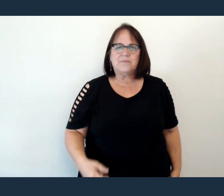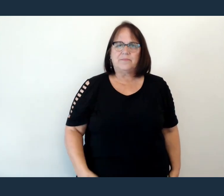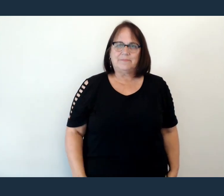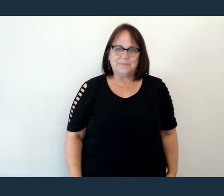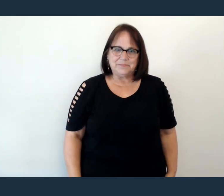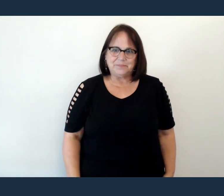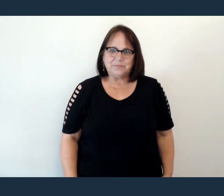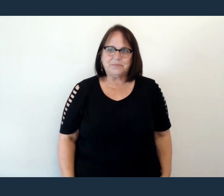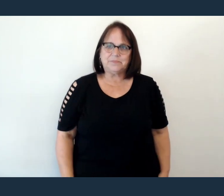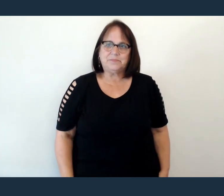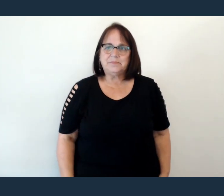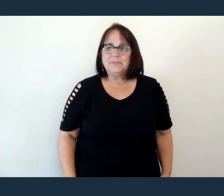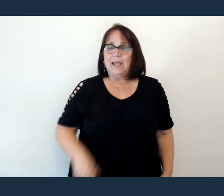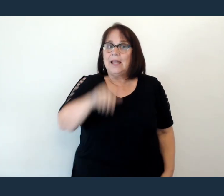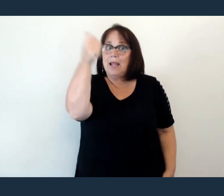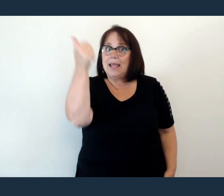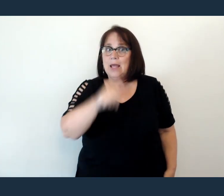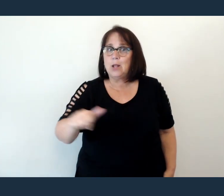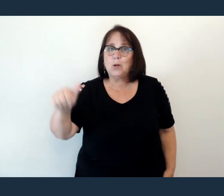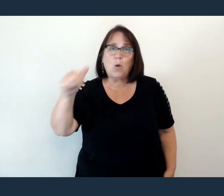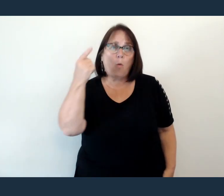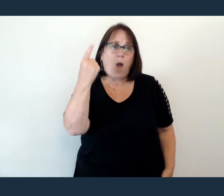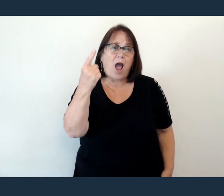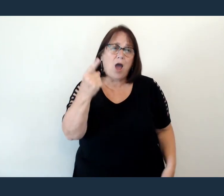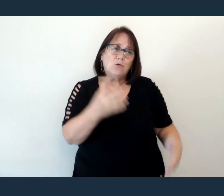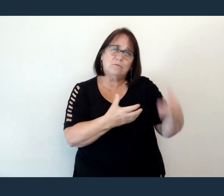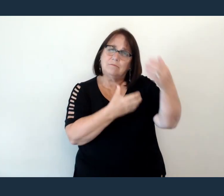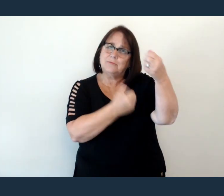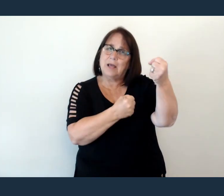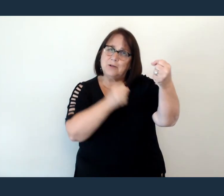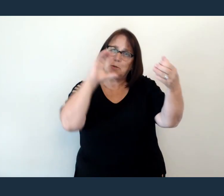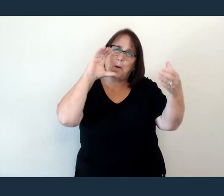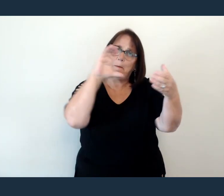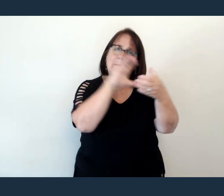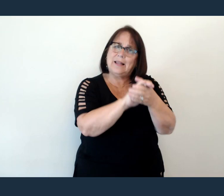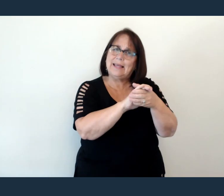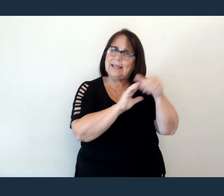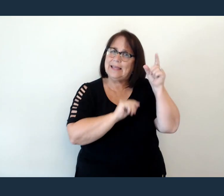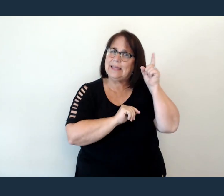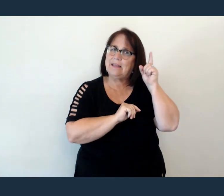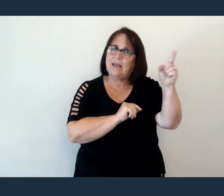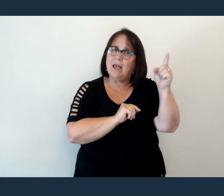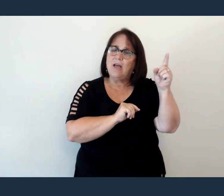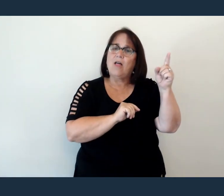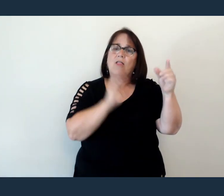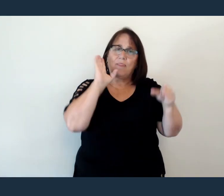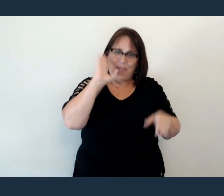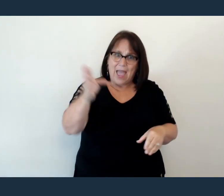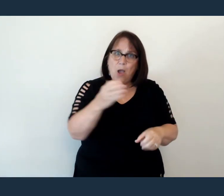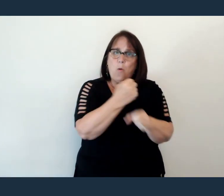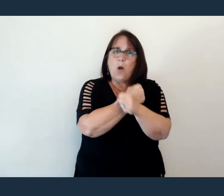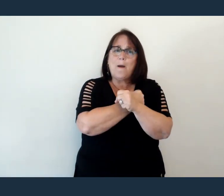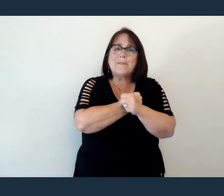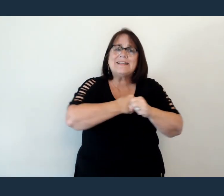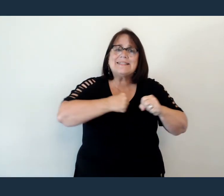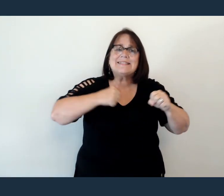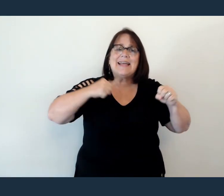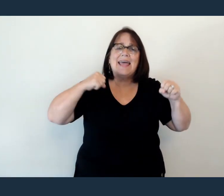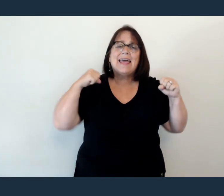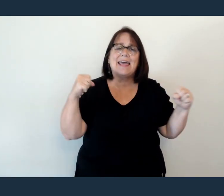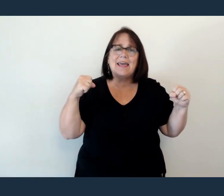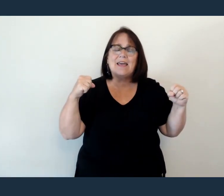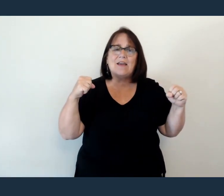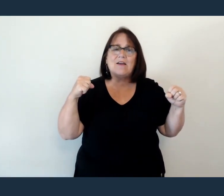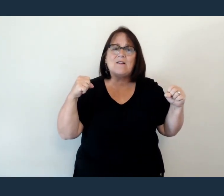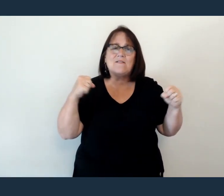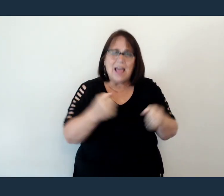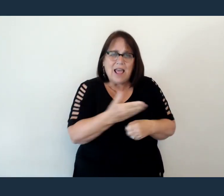And anyone who calls upon His name They will be saved